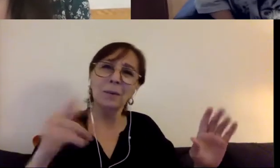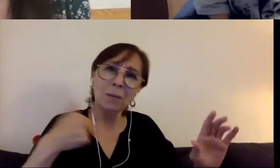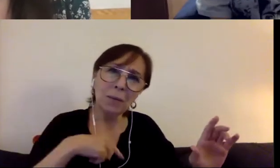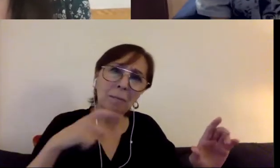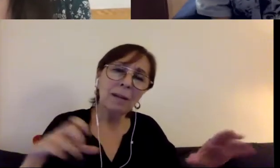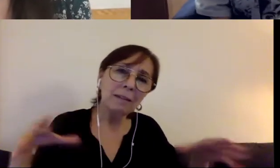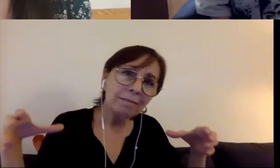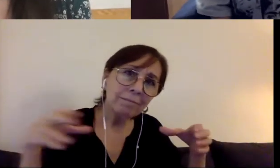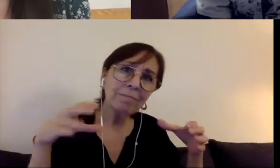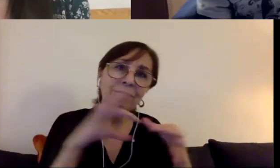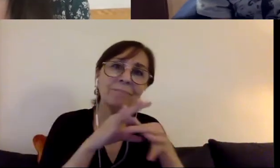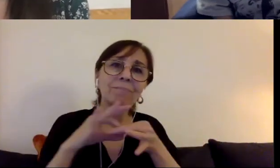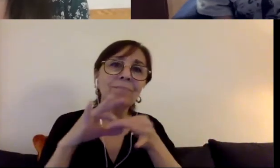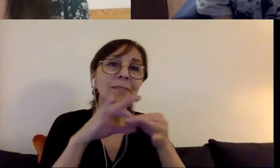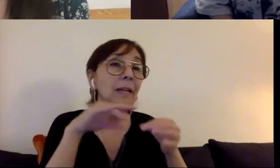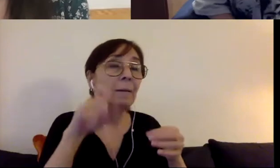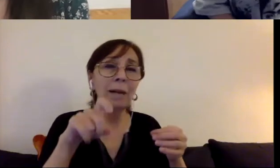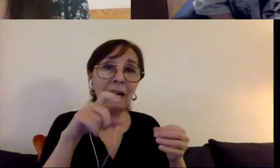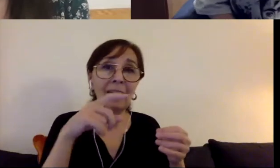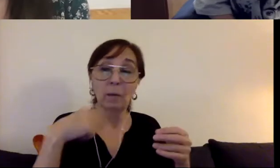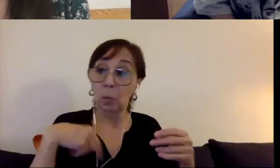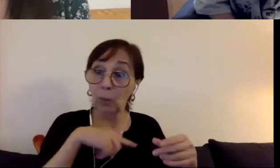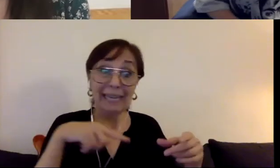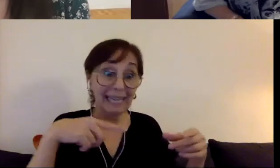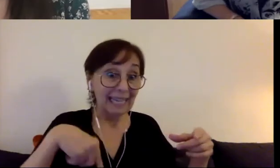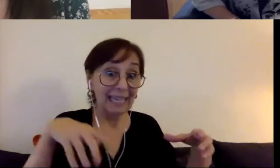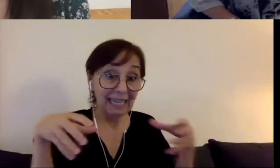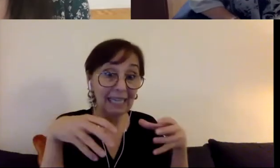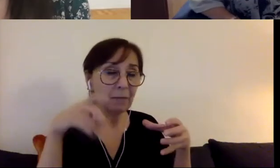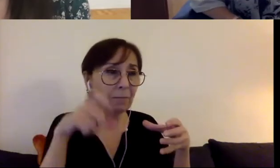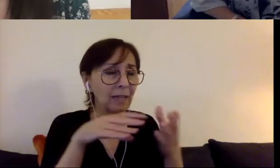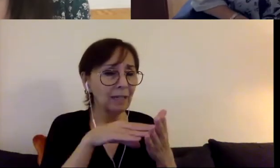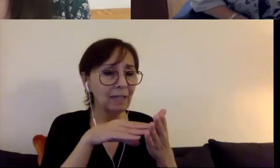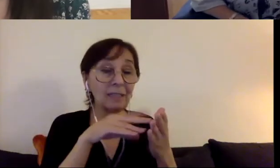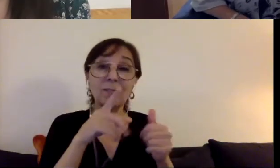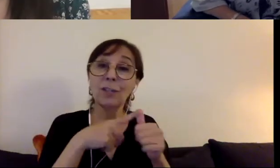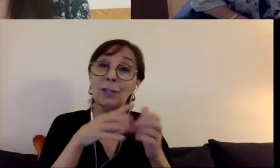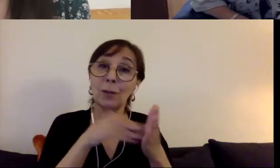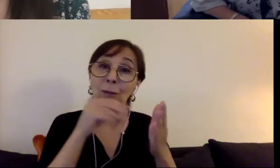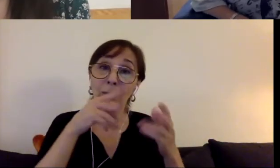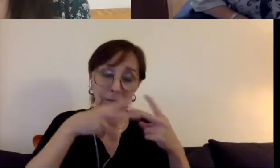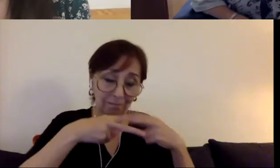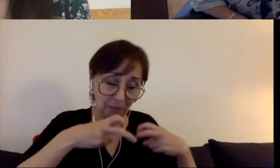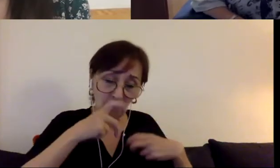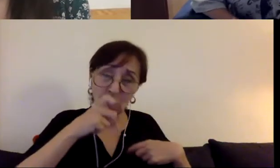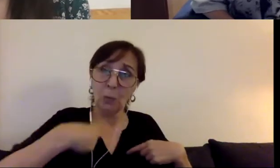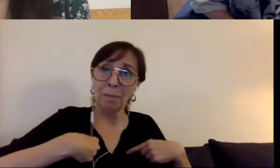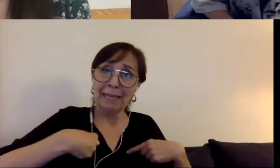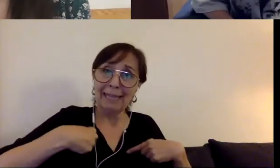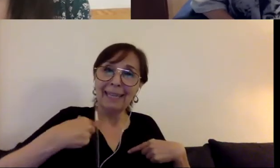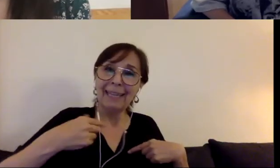needed to learn about who we are, both as individuals but then how our